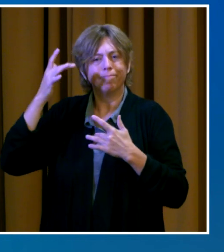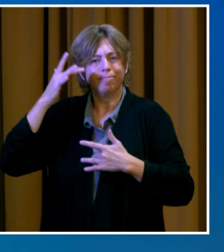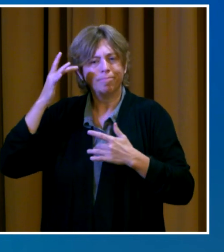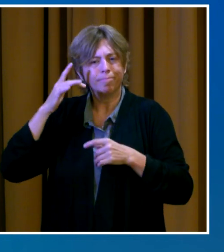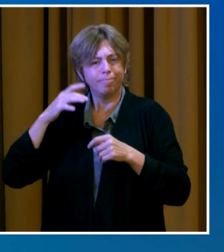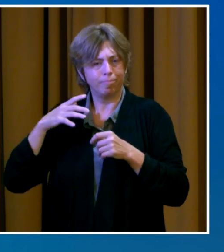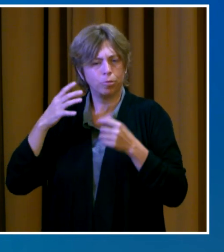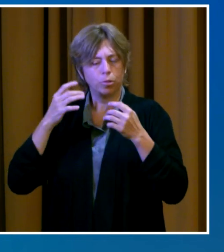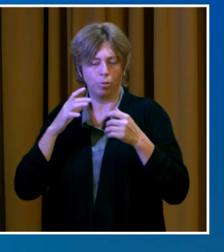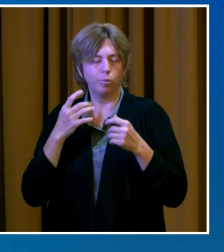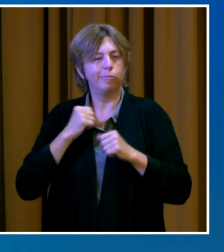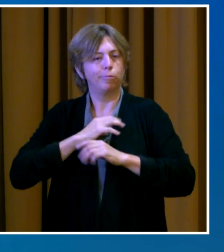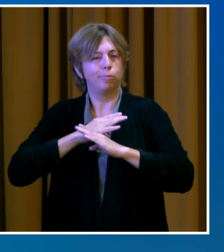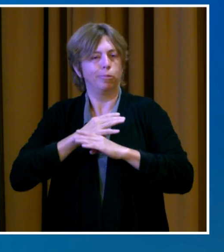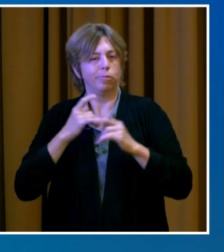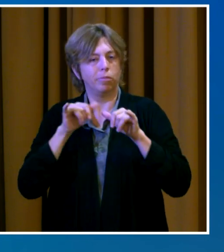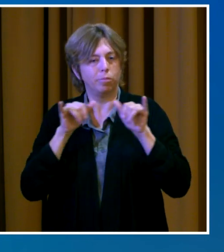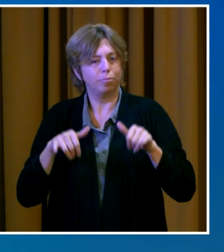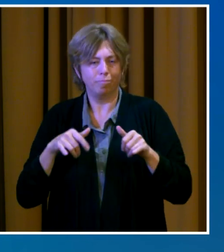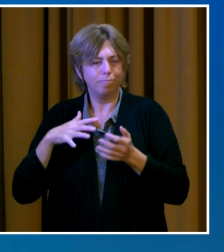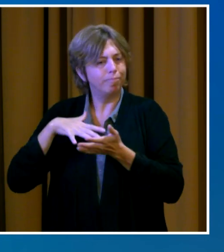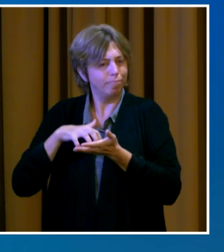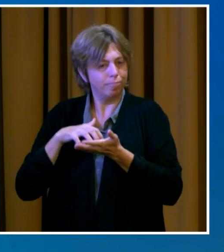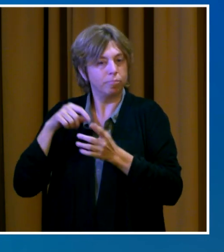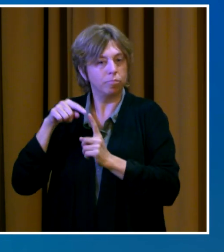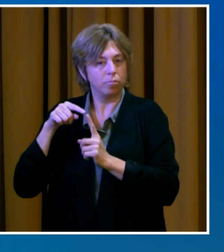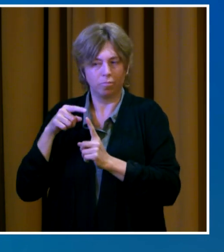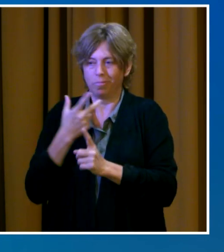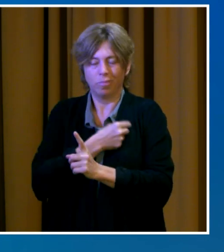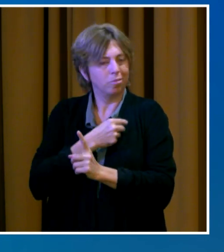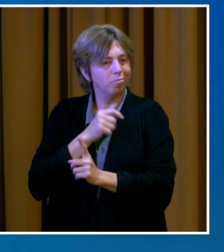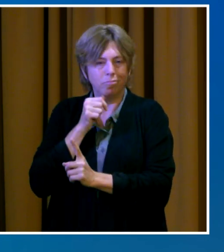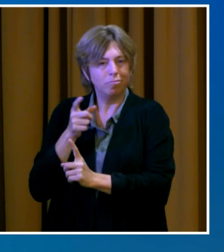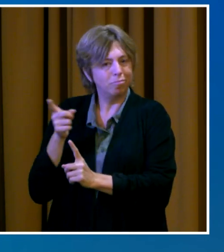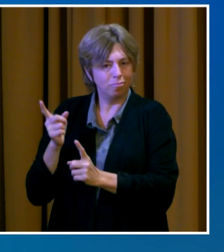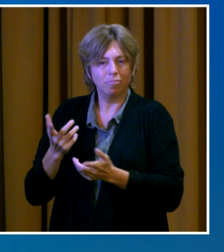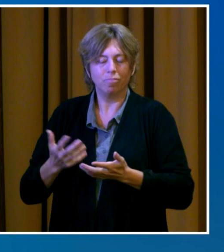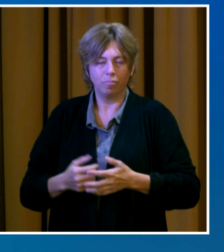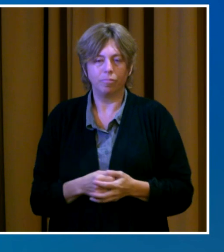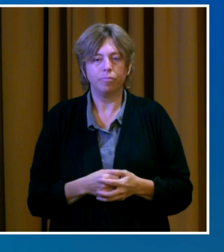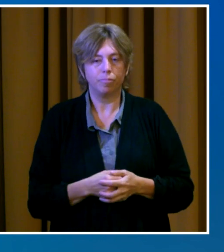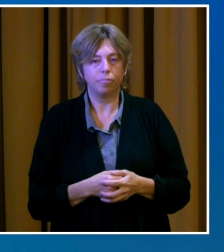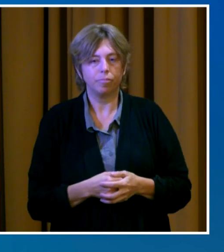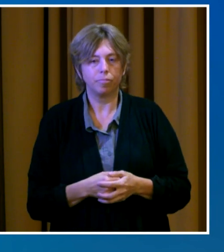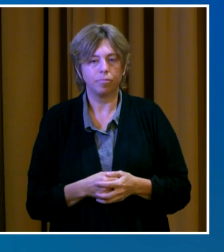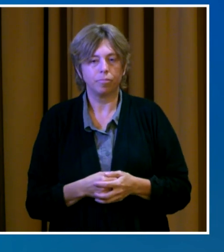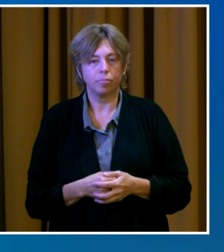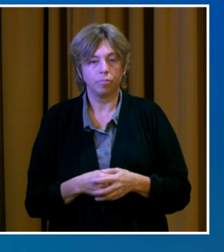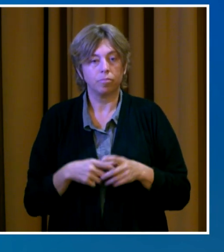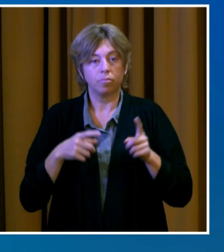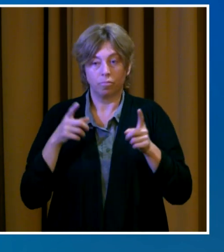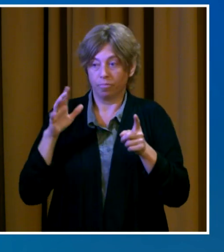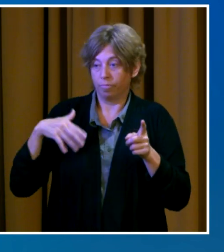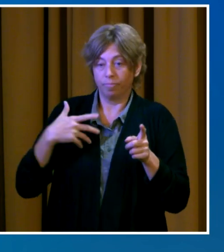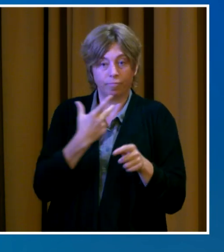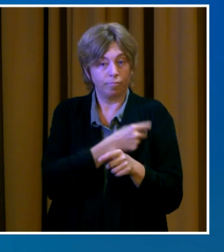Of course, masks are still required for unvaccinated individuals in indoor public places.